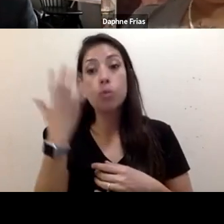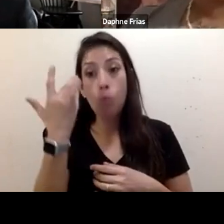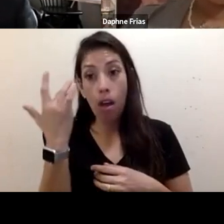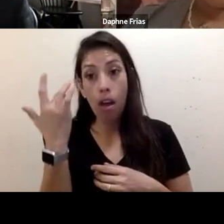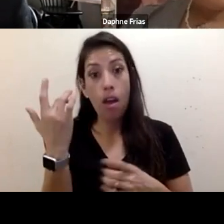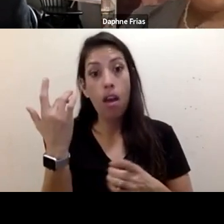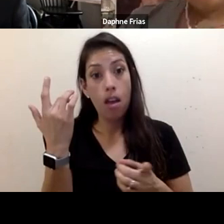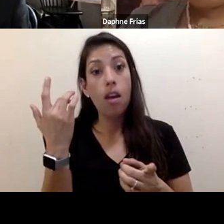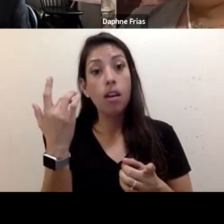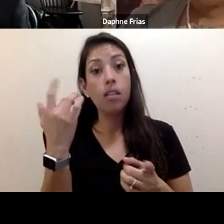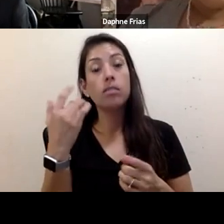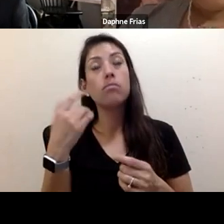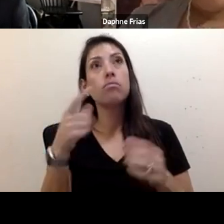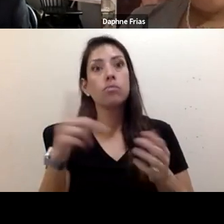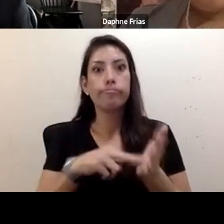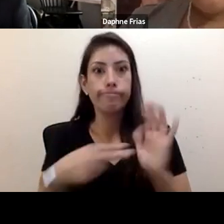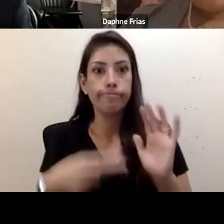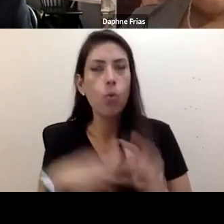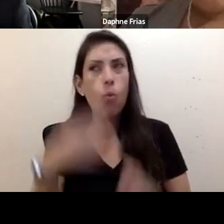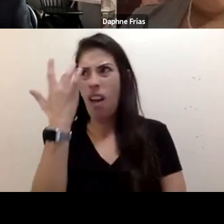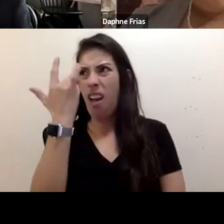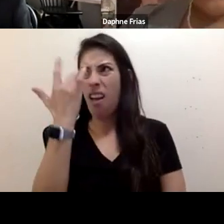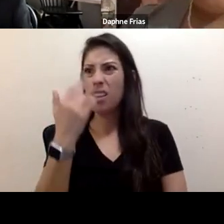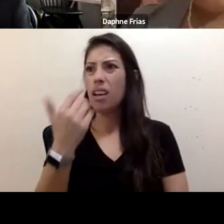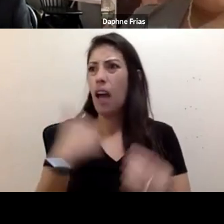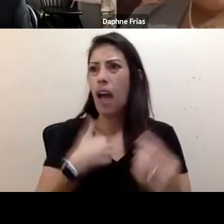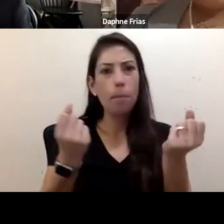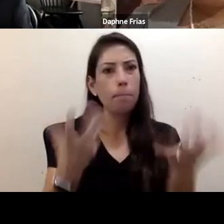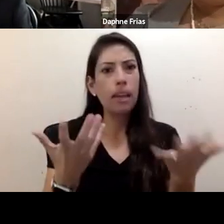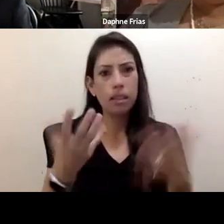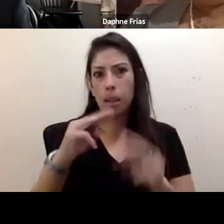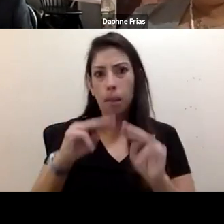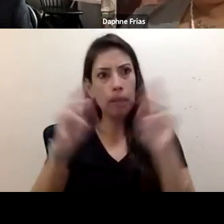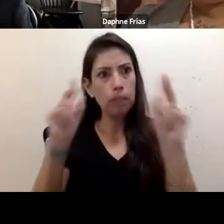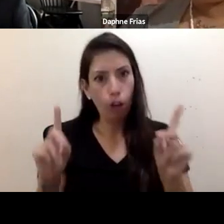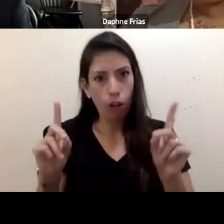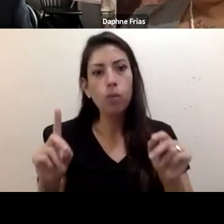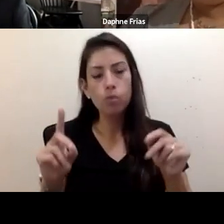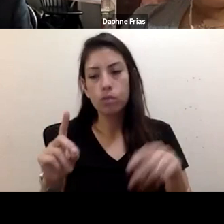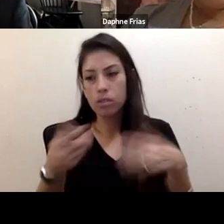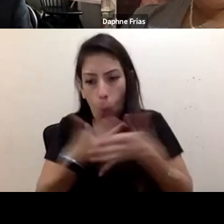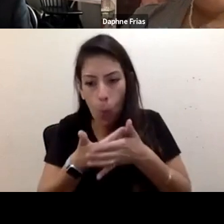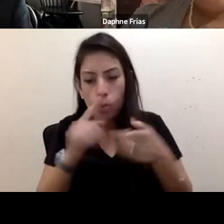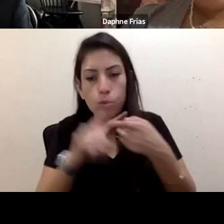there's more McDonald's and Burger Kings in the square radius in communities of color